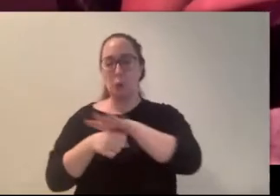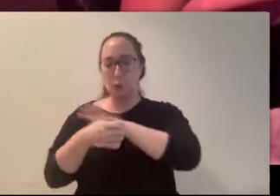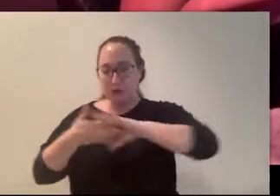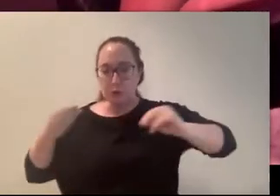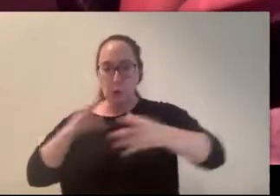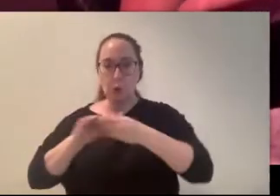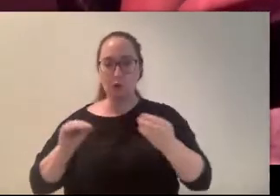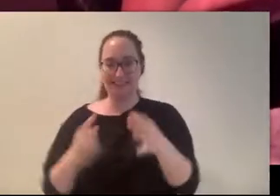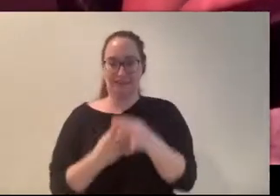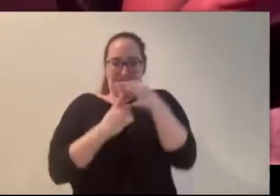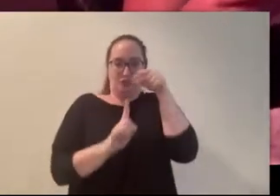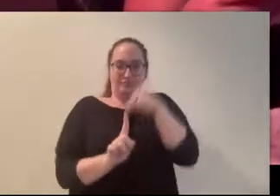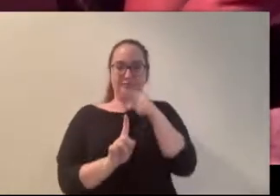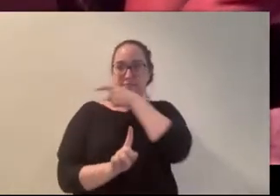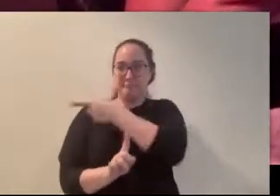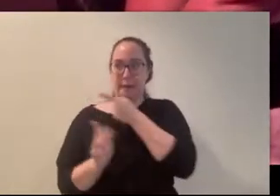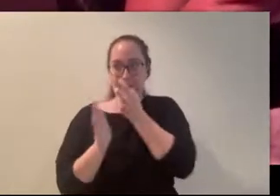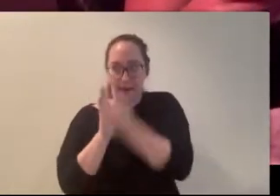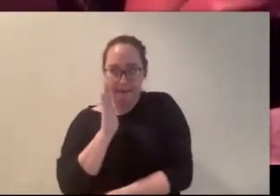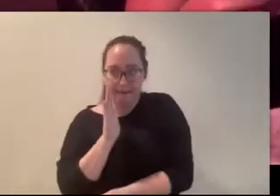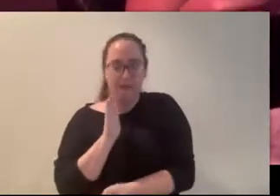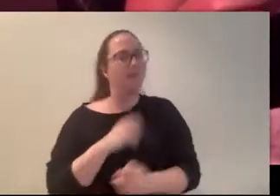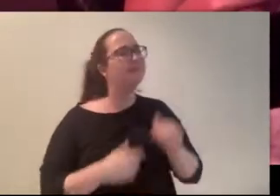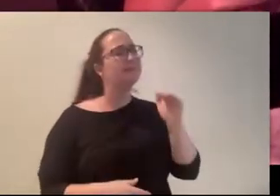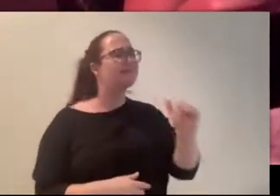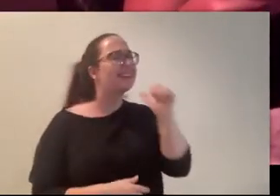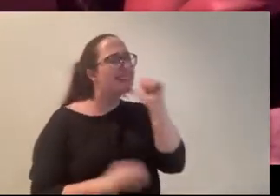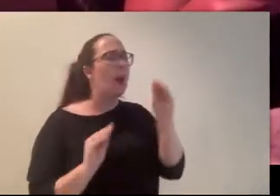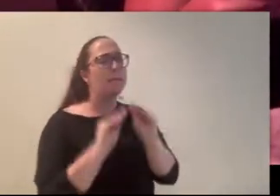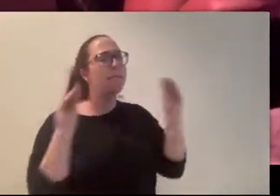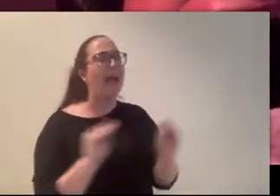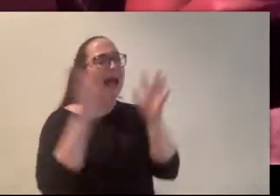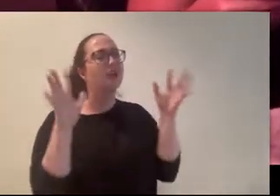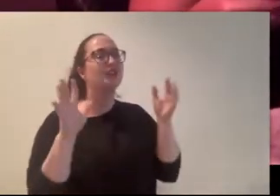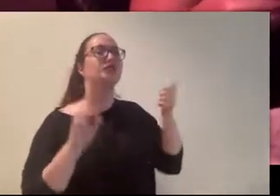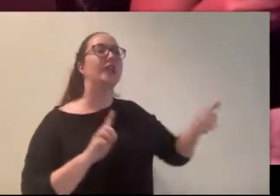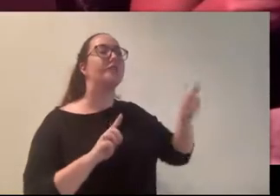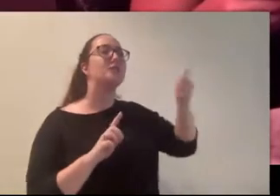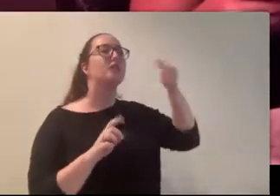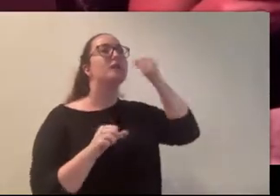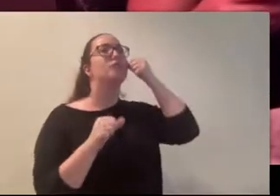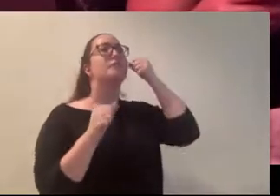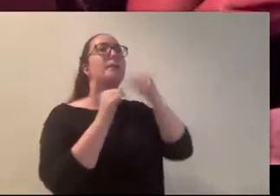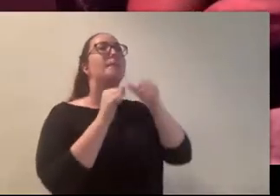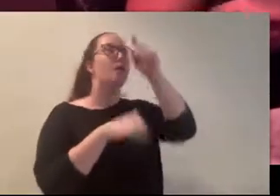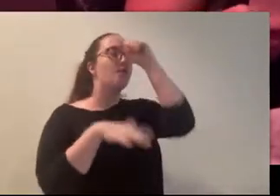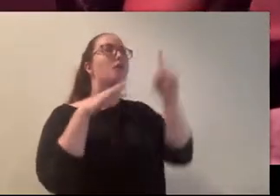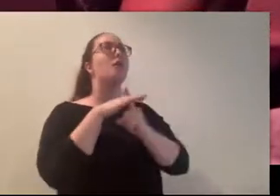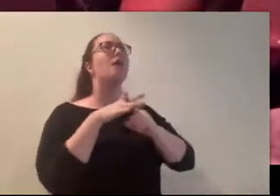“It’s not magic, it just reminds her of her own mother and she gets distracted by her grief and leaves you alone.”